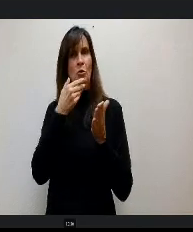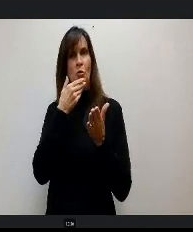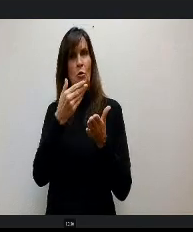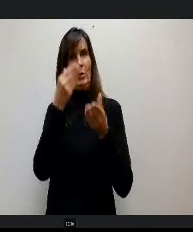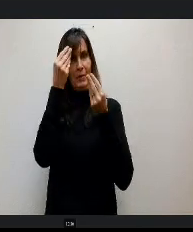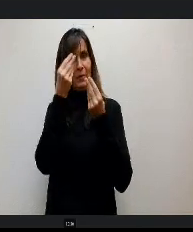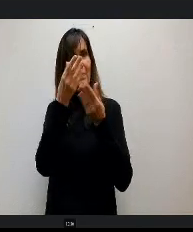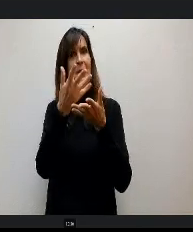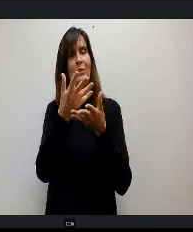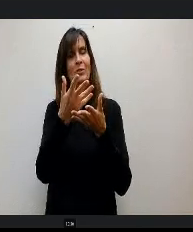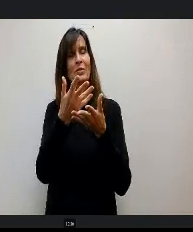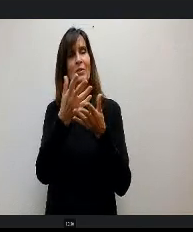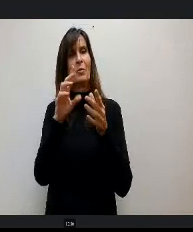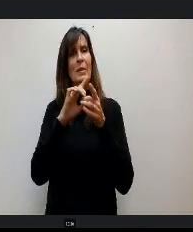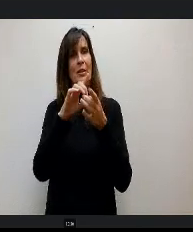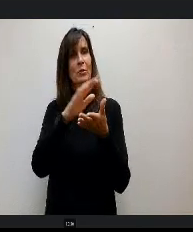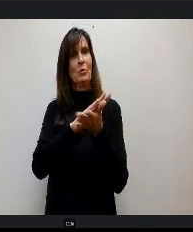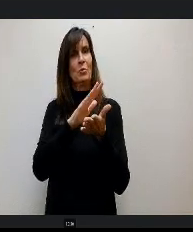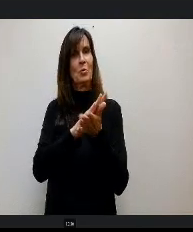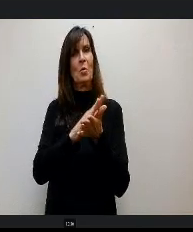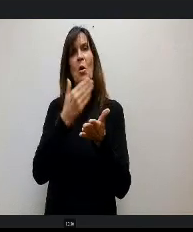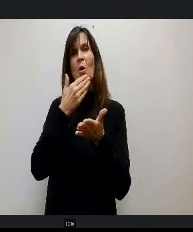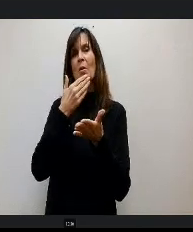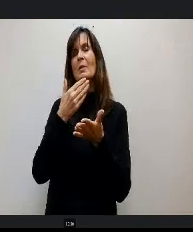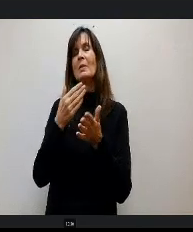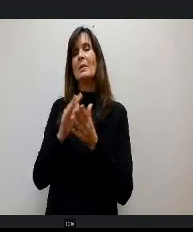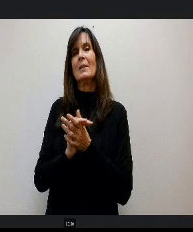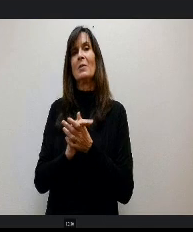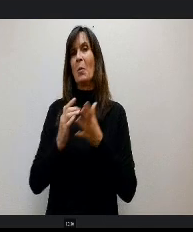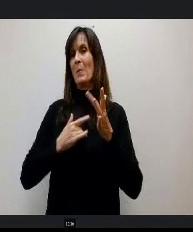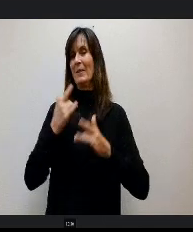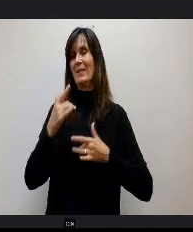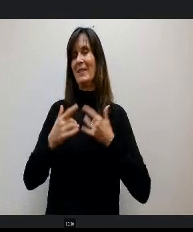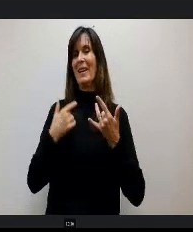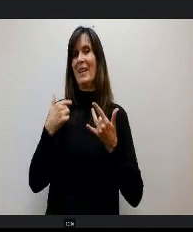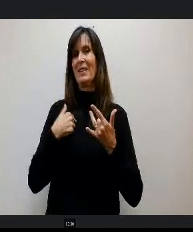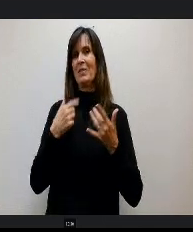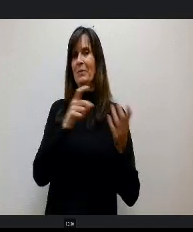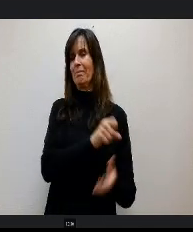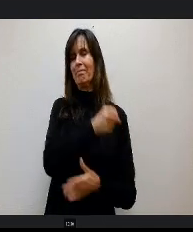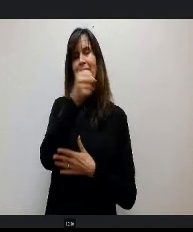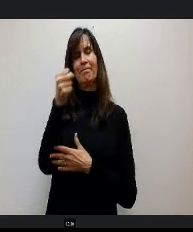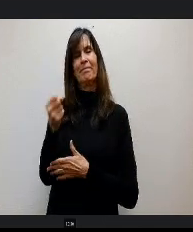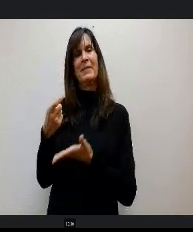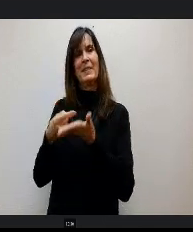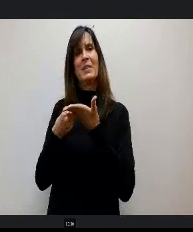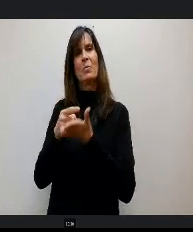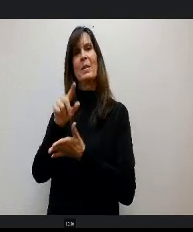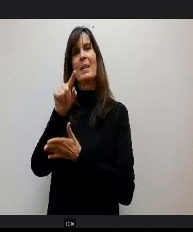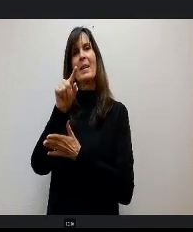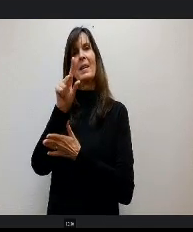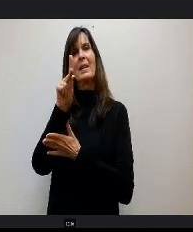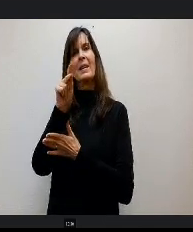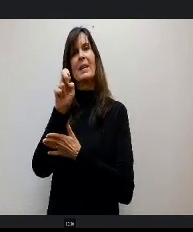at person and seems like she's done some good stuff here in D20 before, so I'm excited to hand off the baton to Keisha and let her start